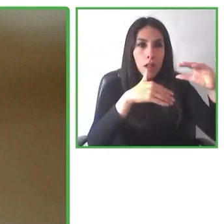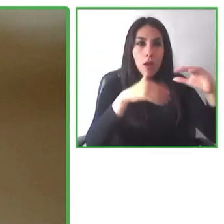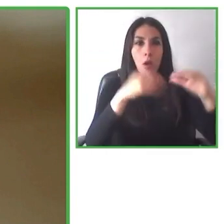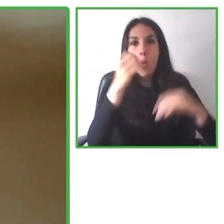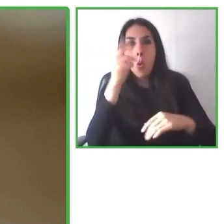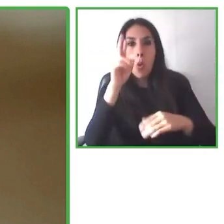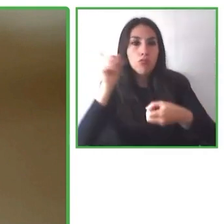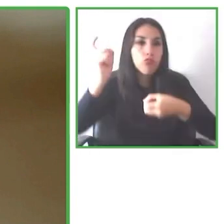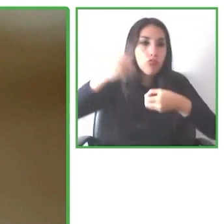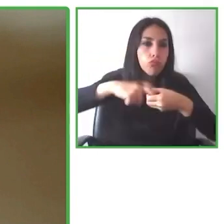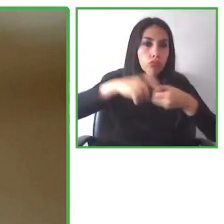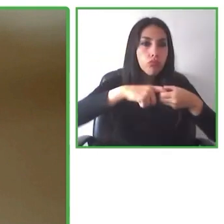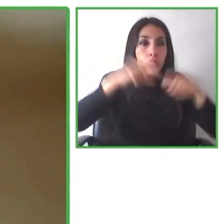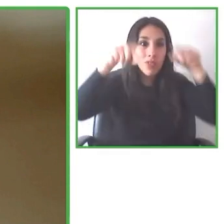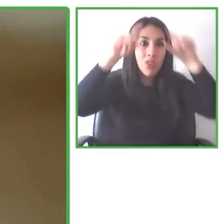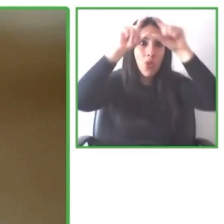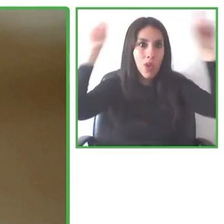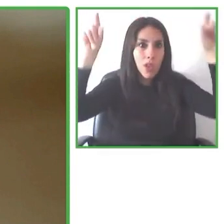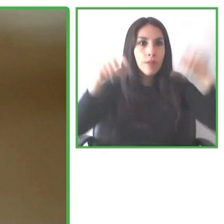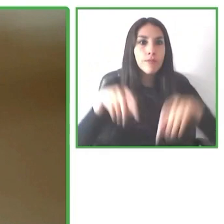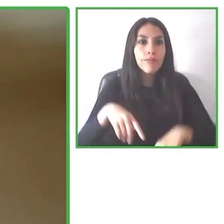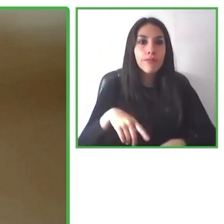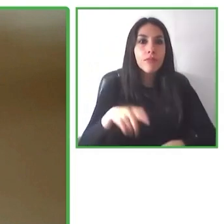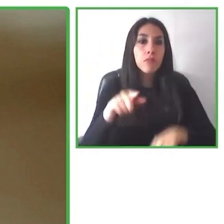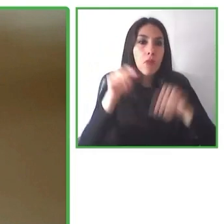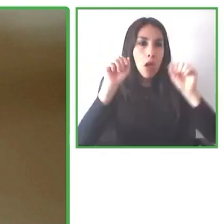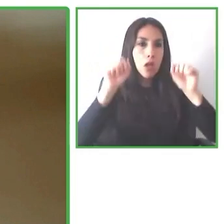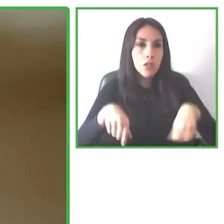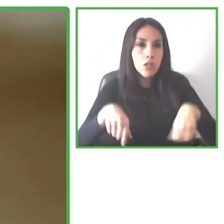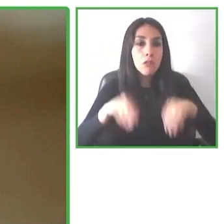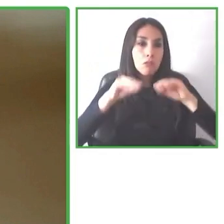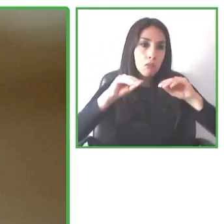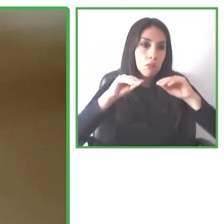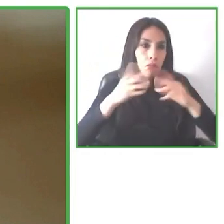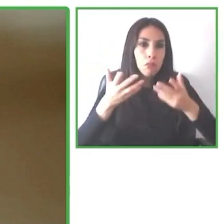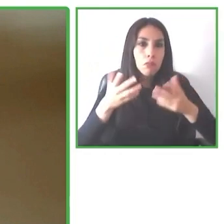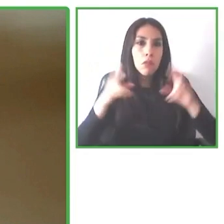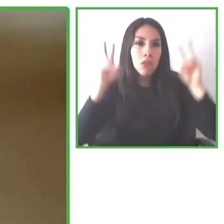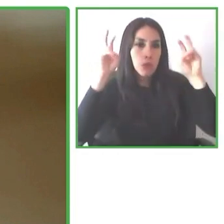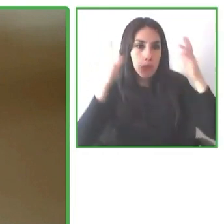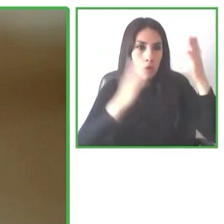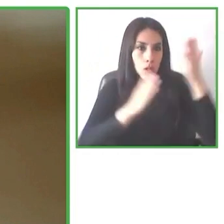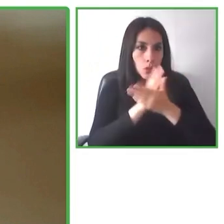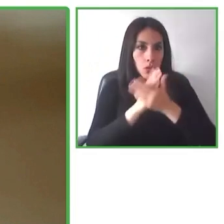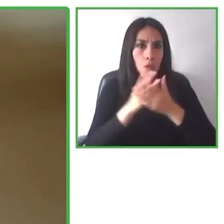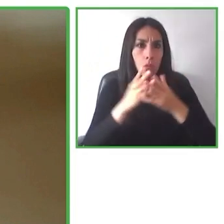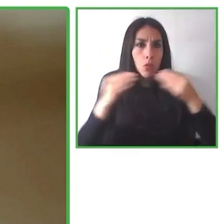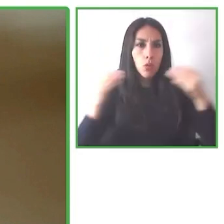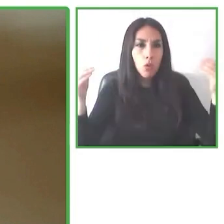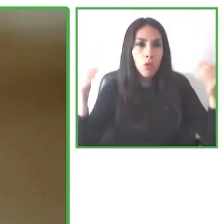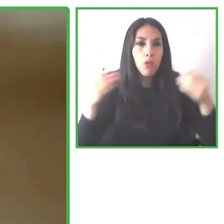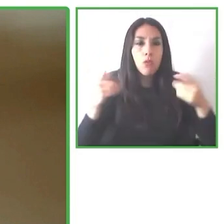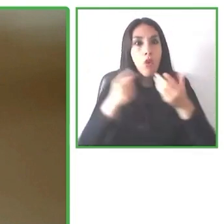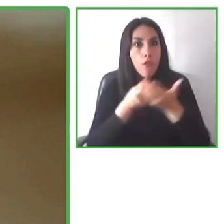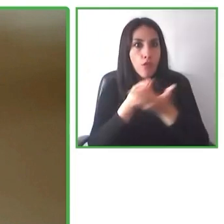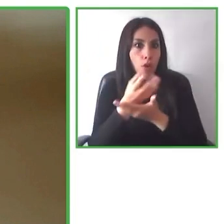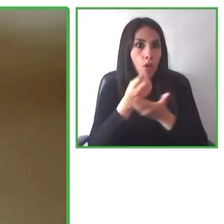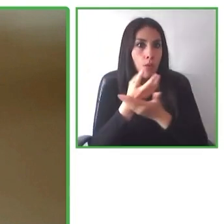so that you can then be taken to the more information on our ISO standard that we have been able to establish in Spain.